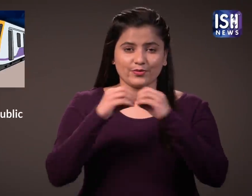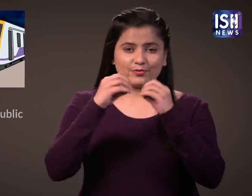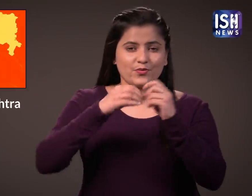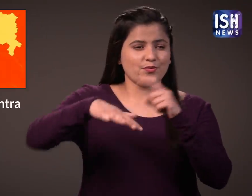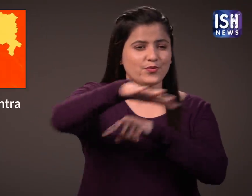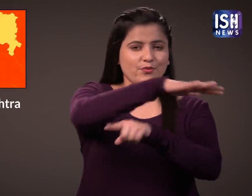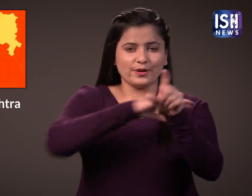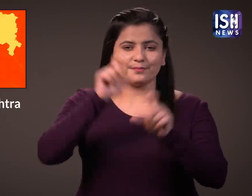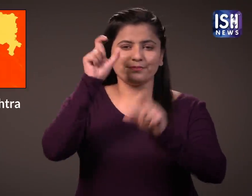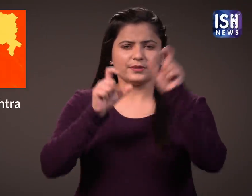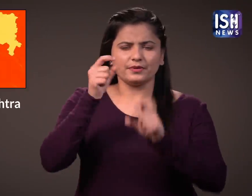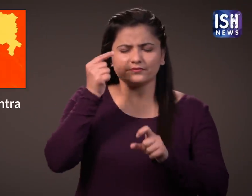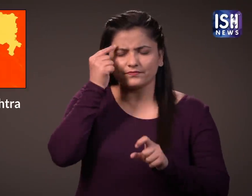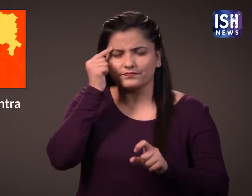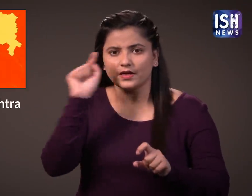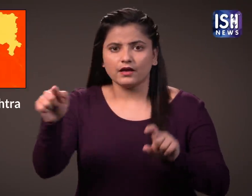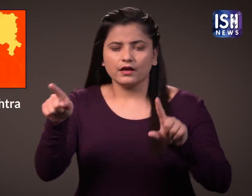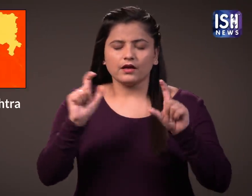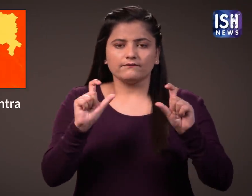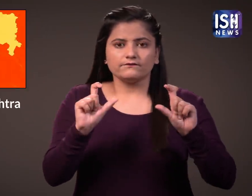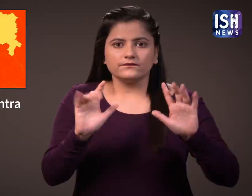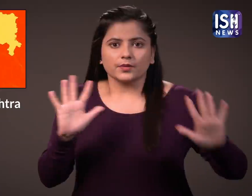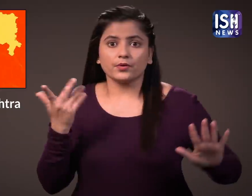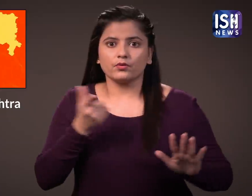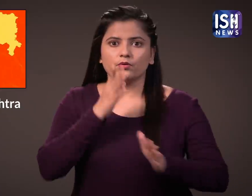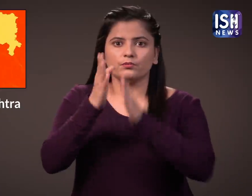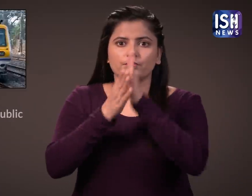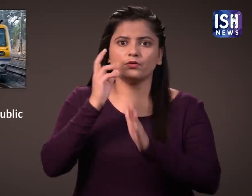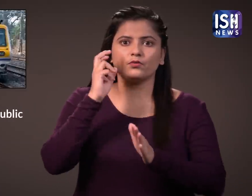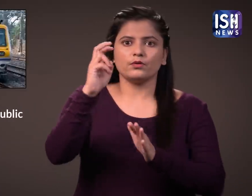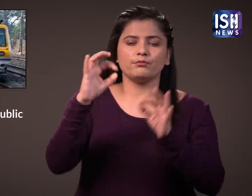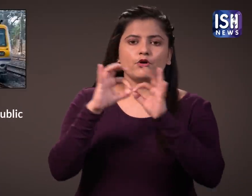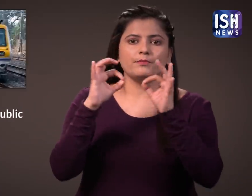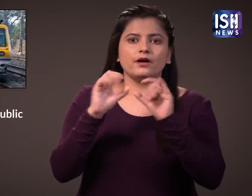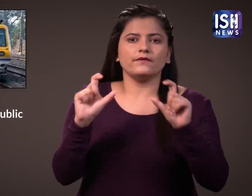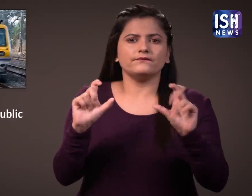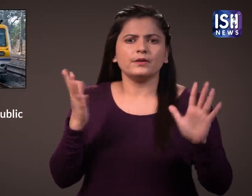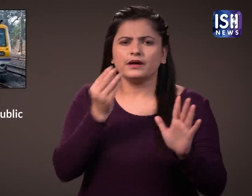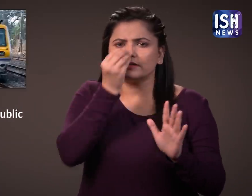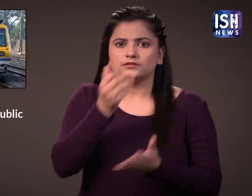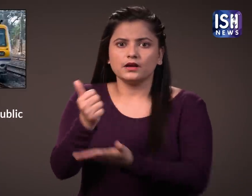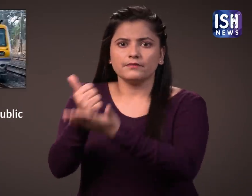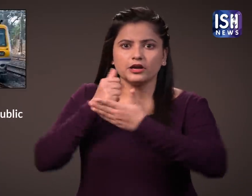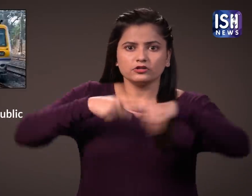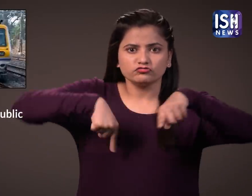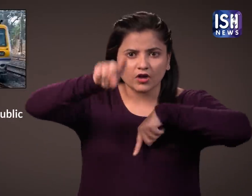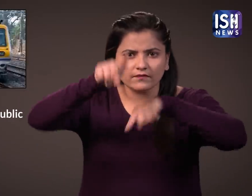The Mumbai local trains are the most comfortable mode of transport for many,